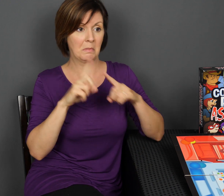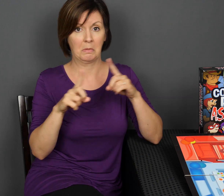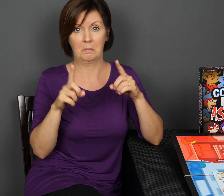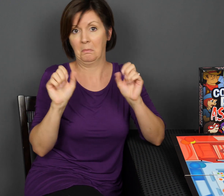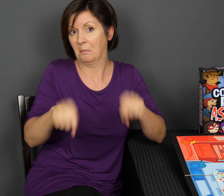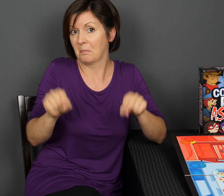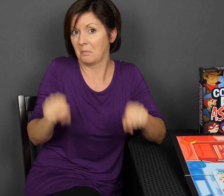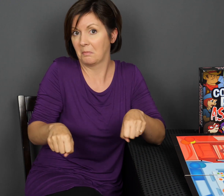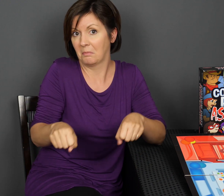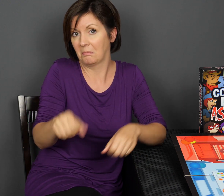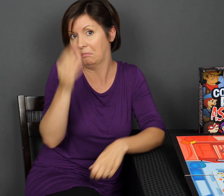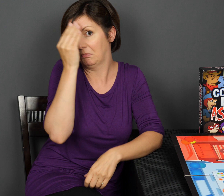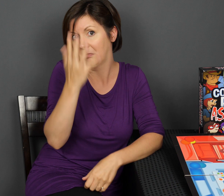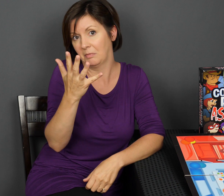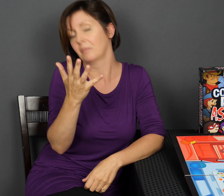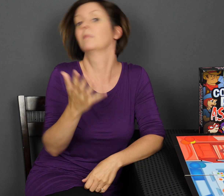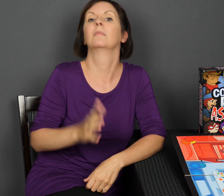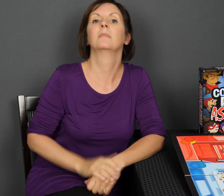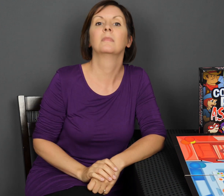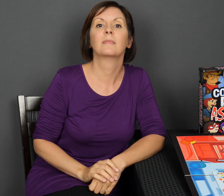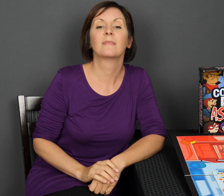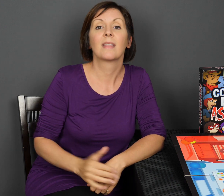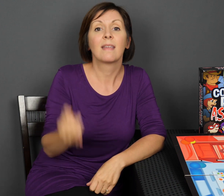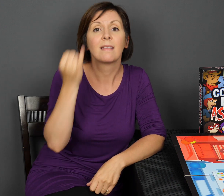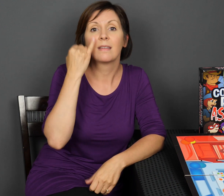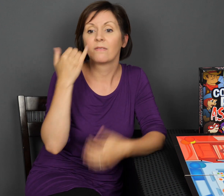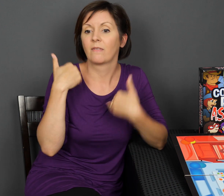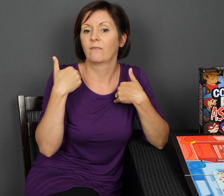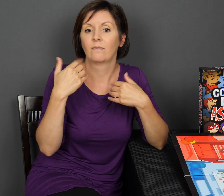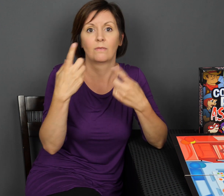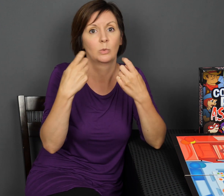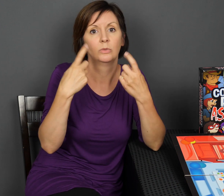And the whiteboard might be hard to see, but it’s possible.